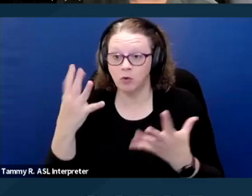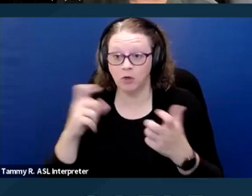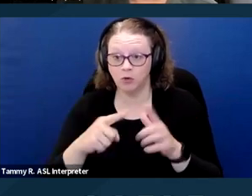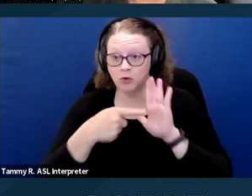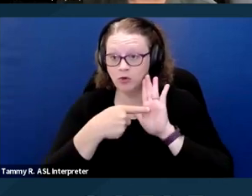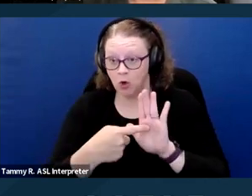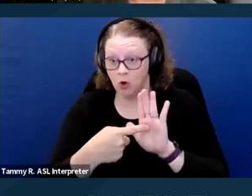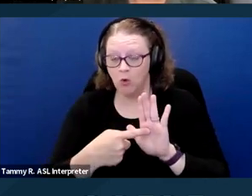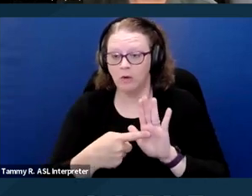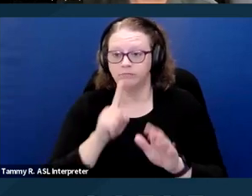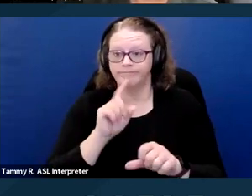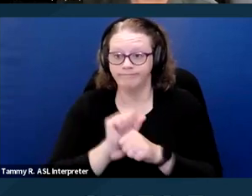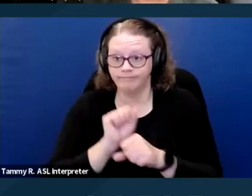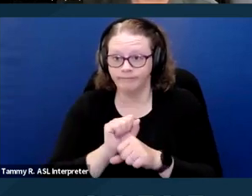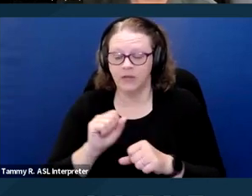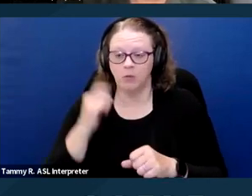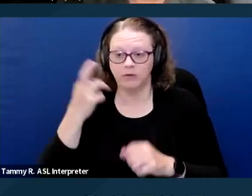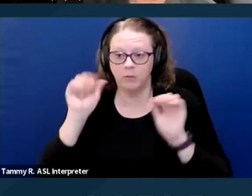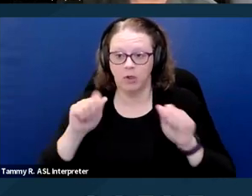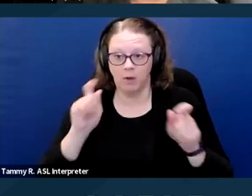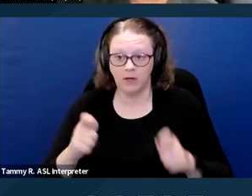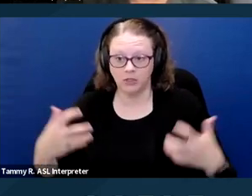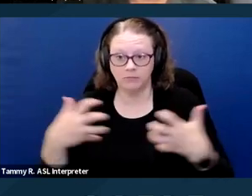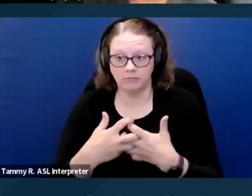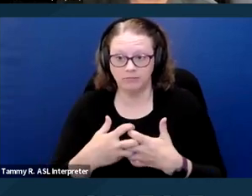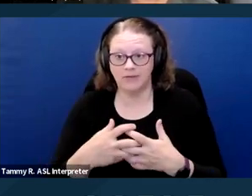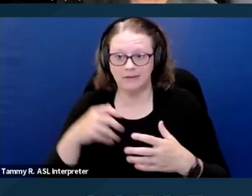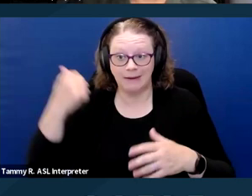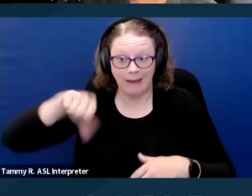that you need to show. One, that you have a disability which is defined